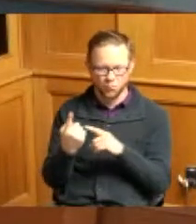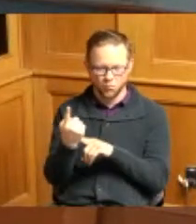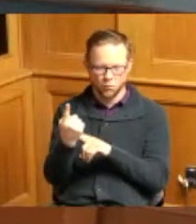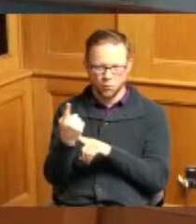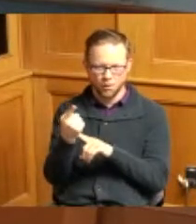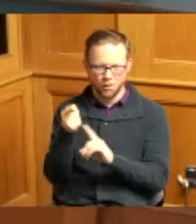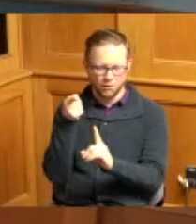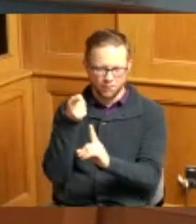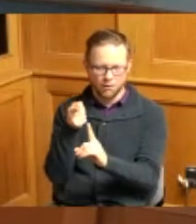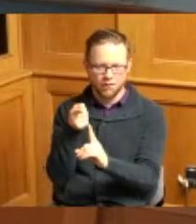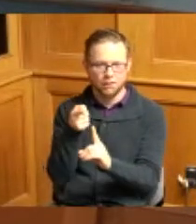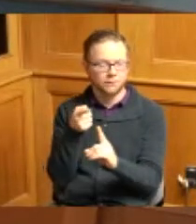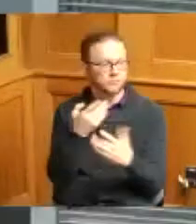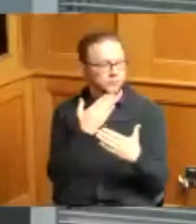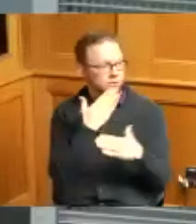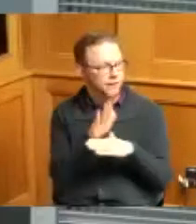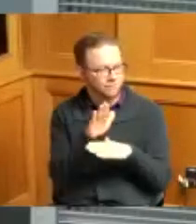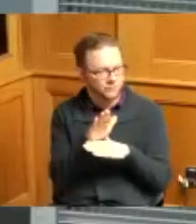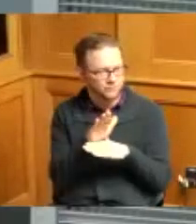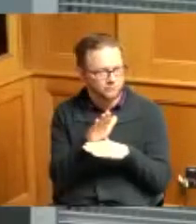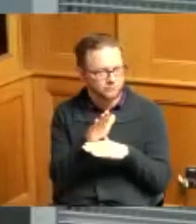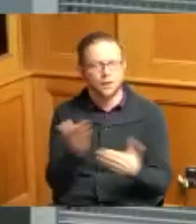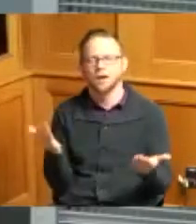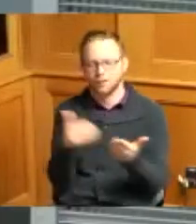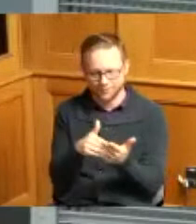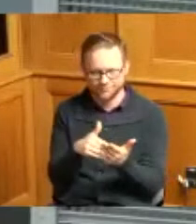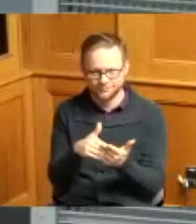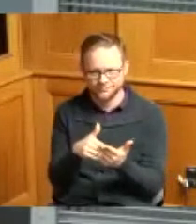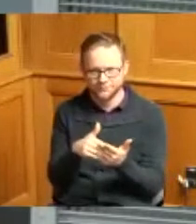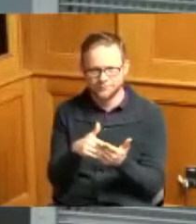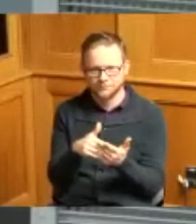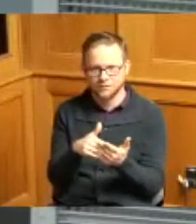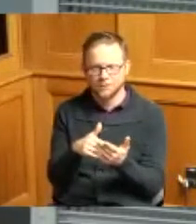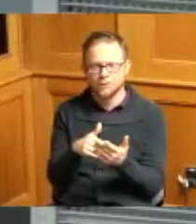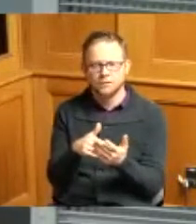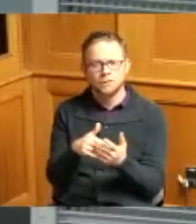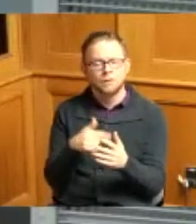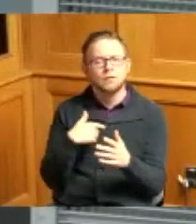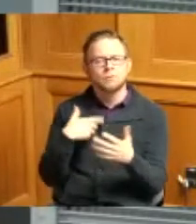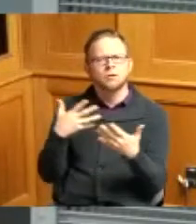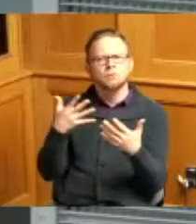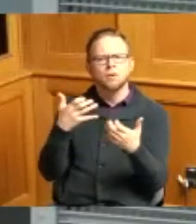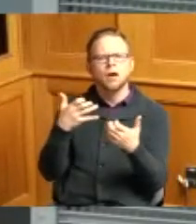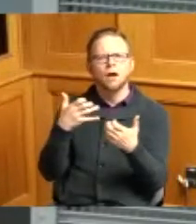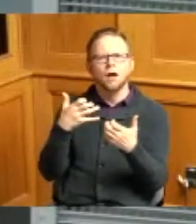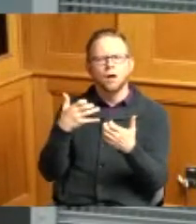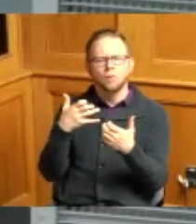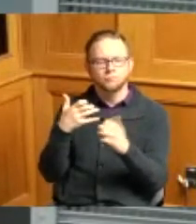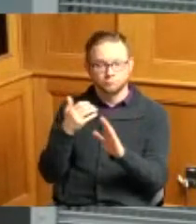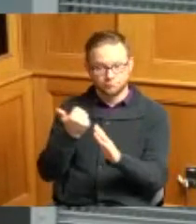good afternoon again and with all the recognition today I would just like to personally recognize we